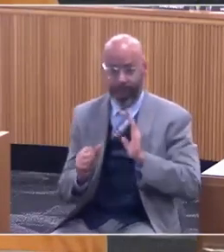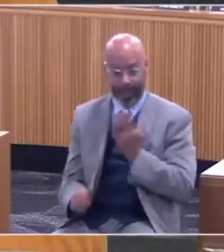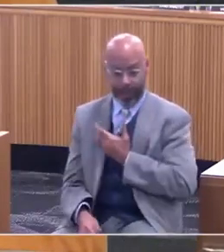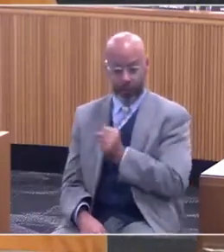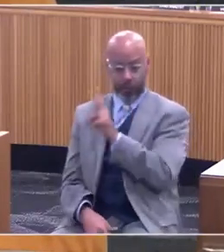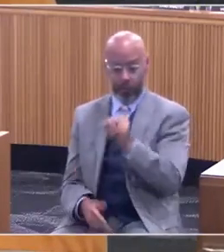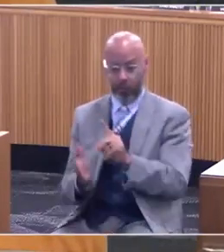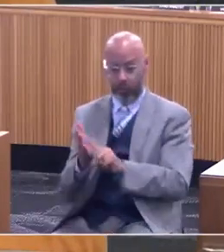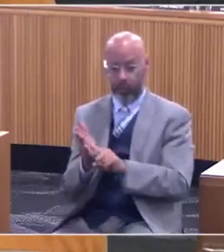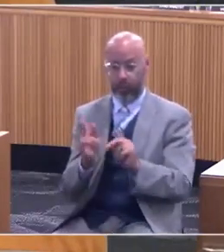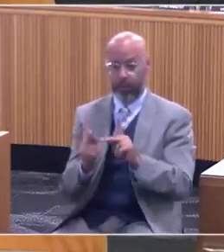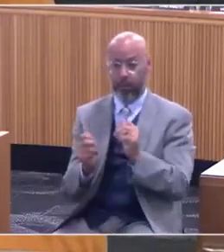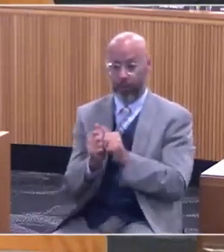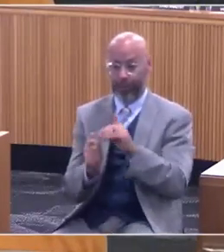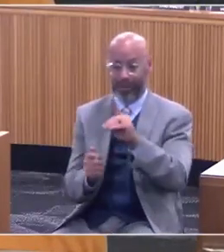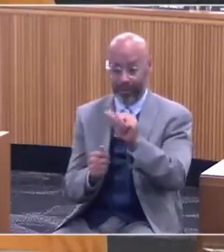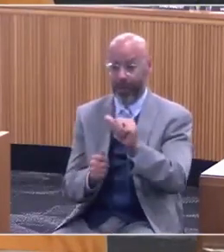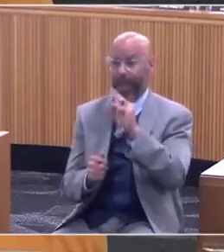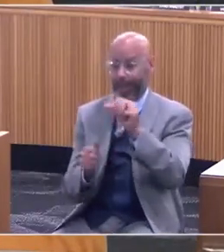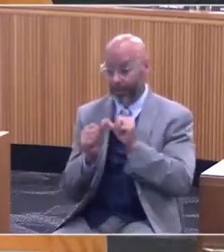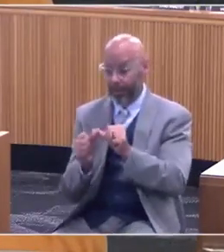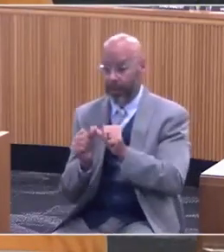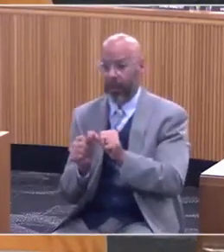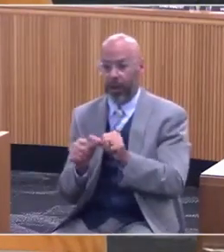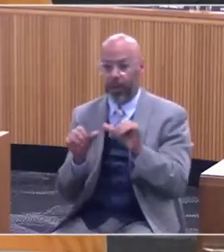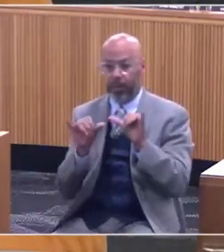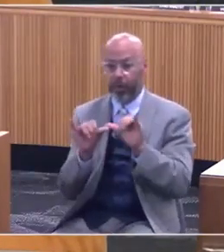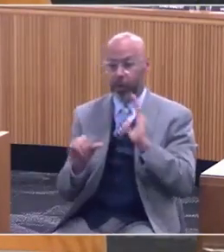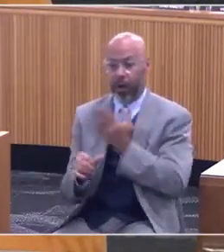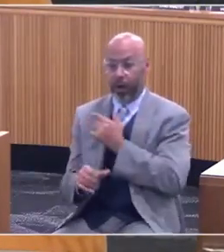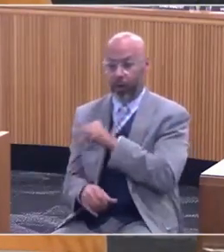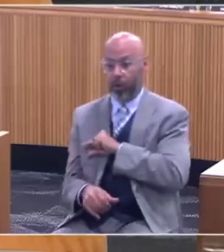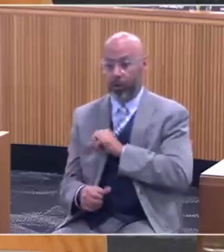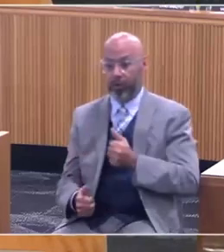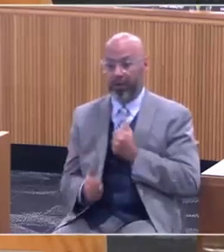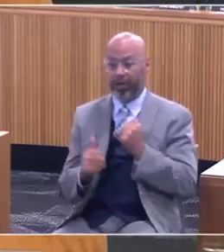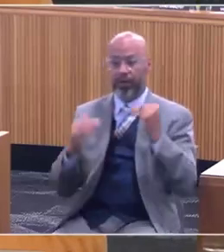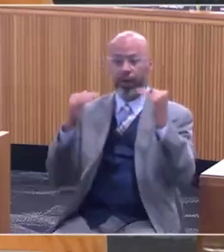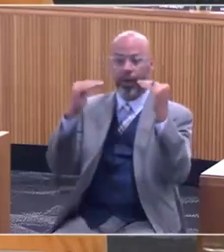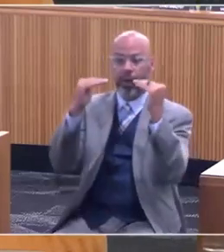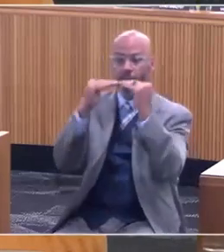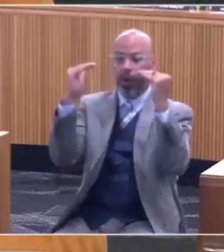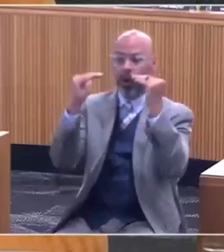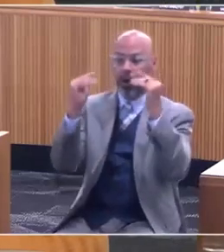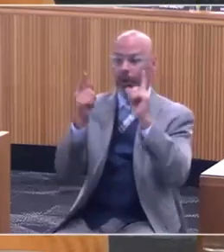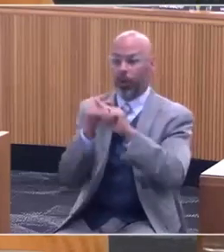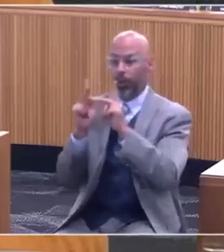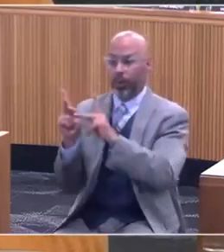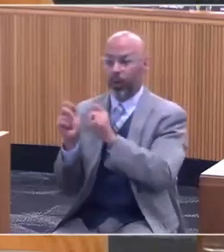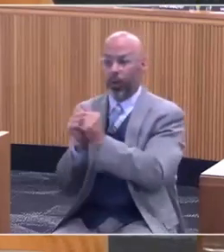that people with disabilities and chronic disease measure our quality of life equivalent to people who don't experience